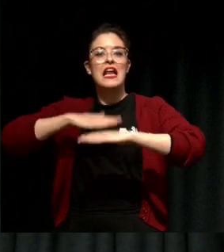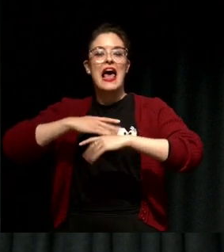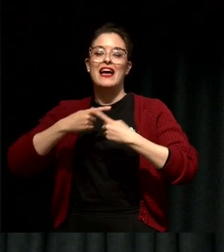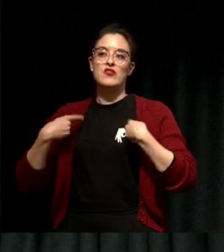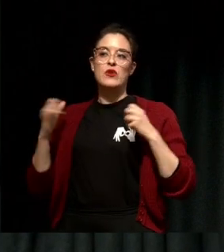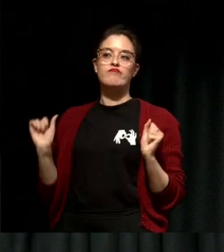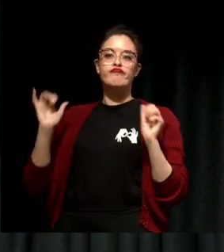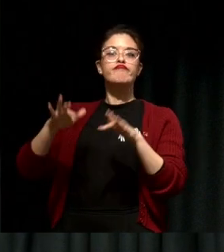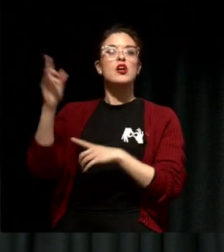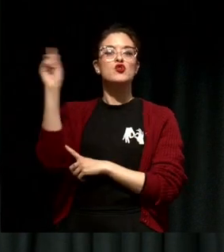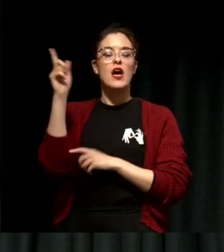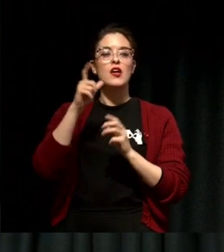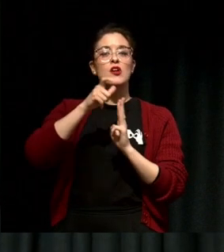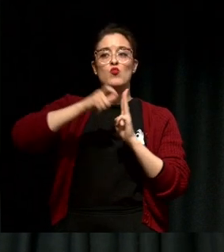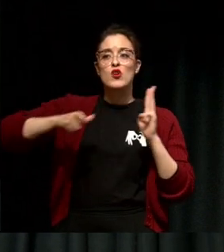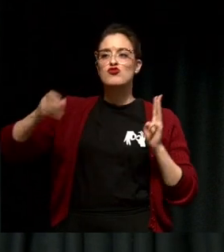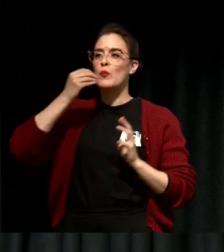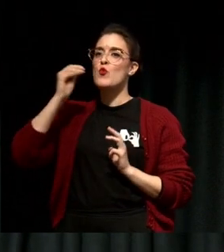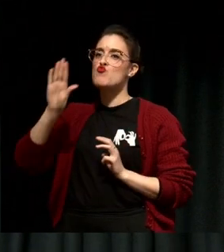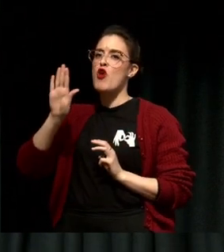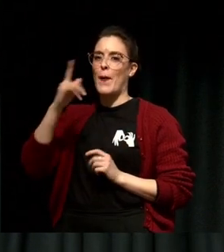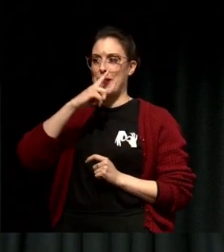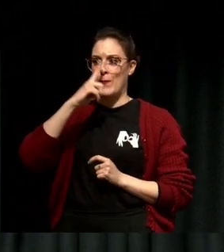meeting today, the Boonwurrung and Wurundjeri people of the Kulin Nation, I'd like to pay